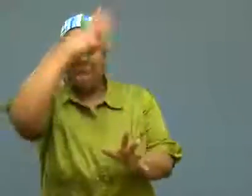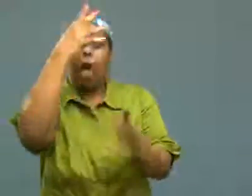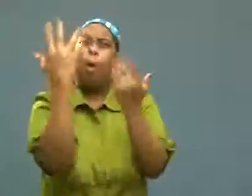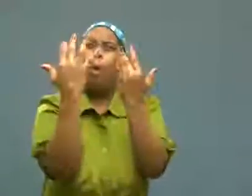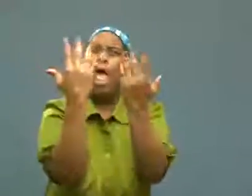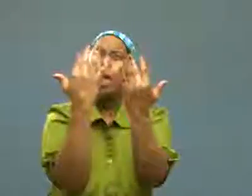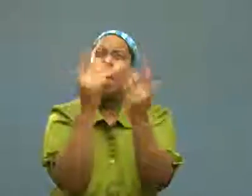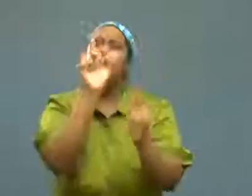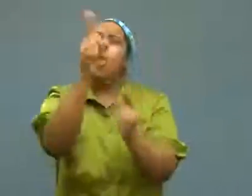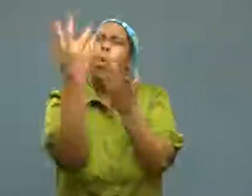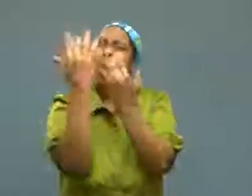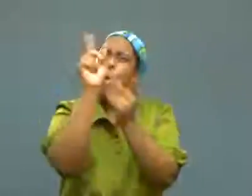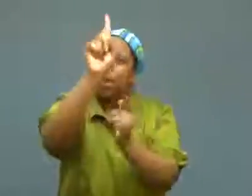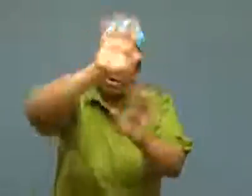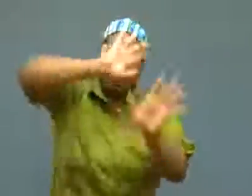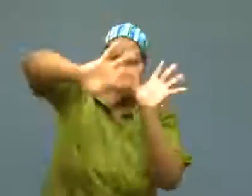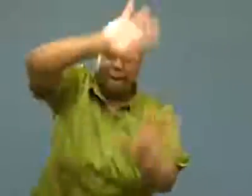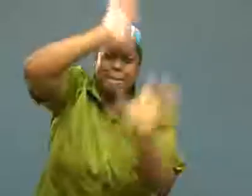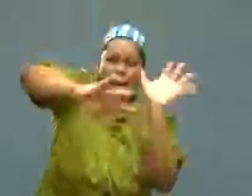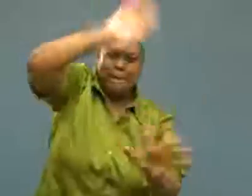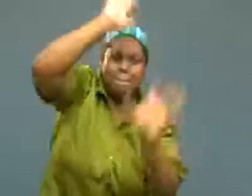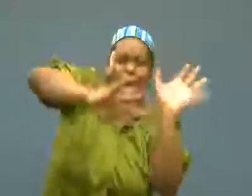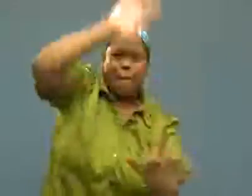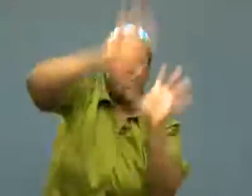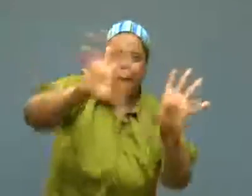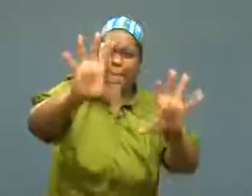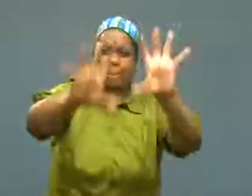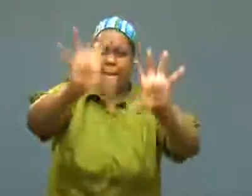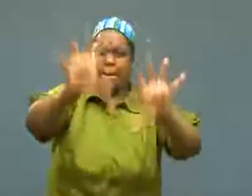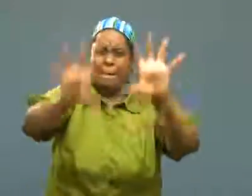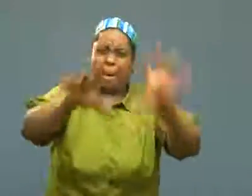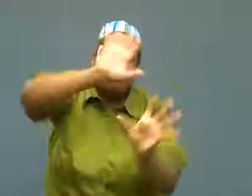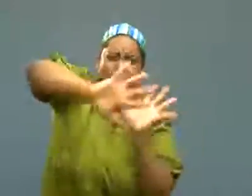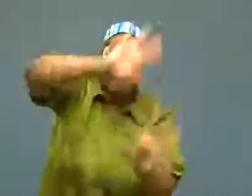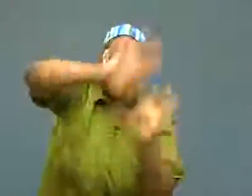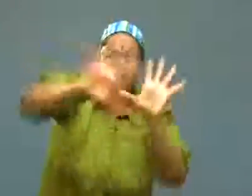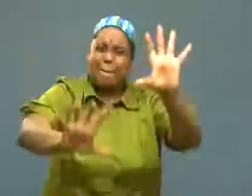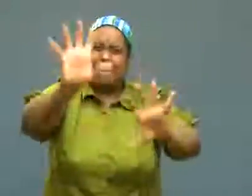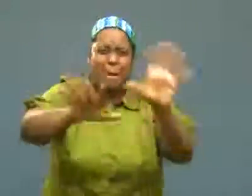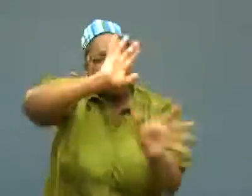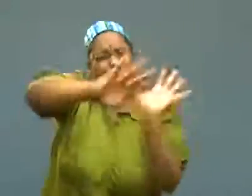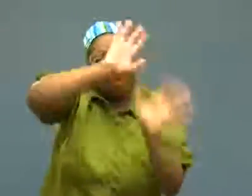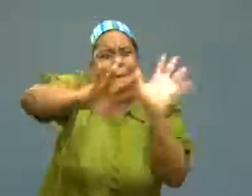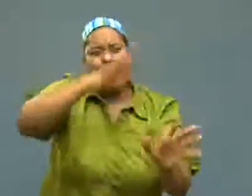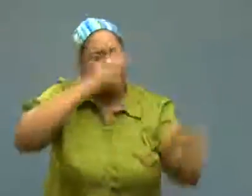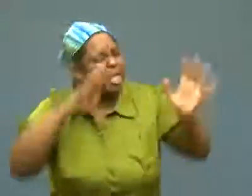He said, "Wait a minute!" as he tried to pat out the fire on her jiggling butt.